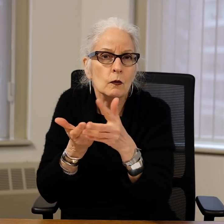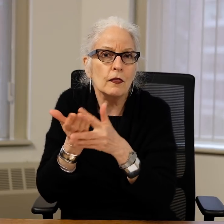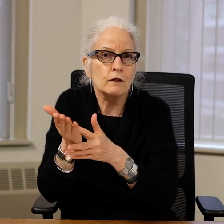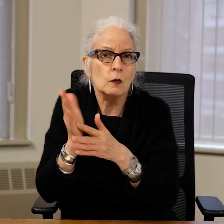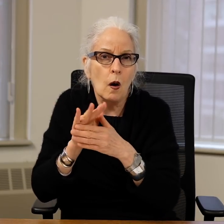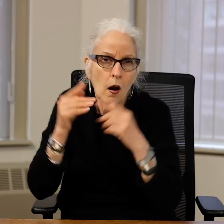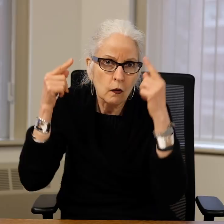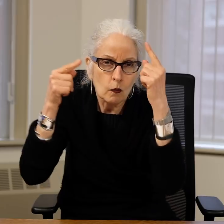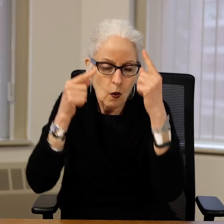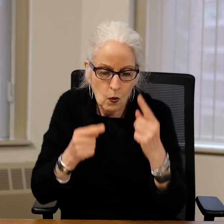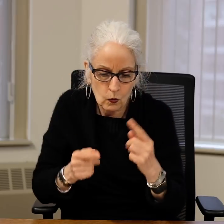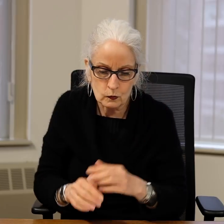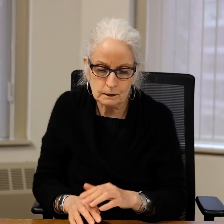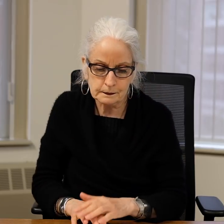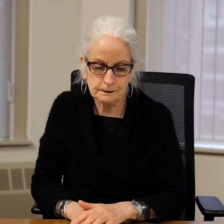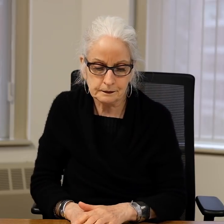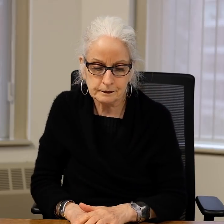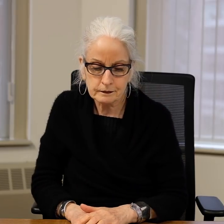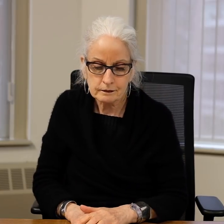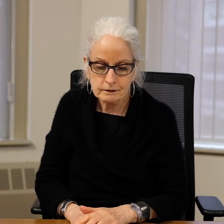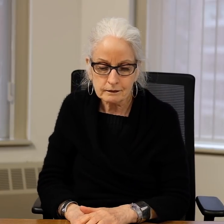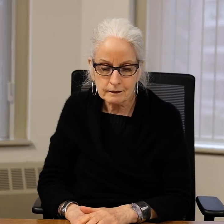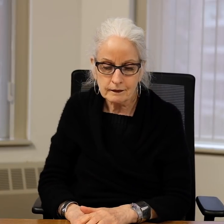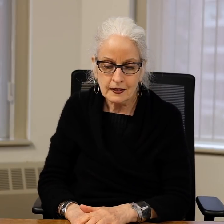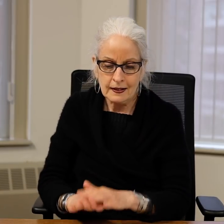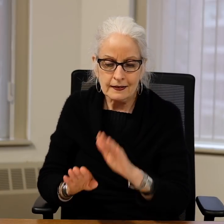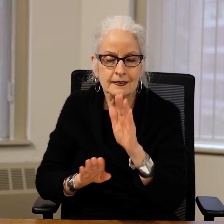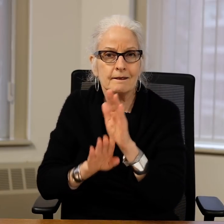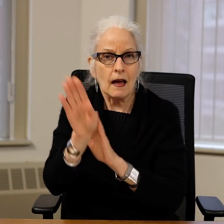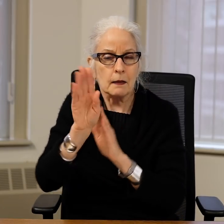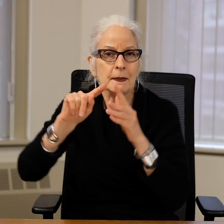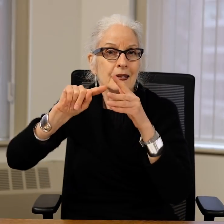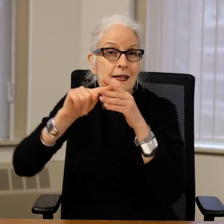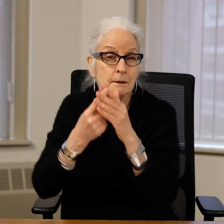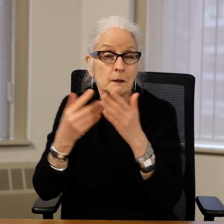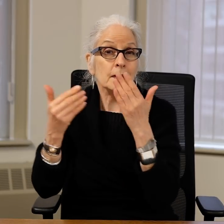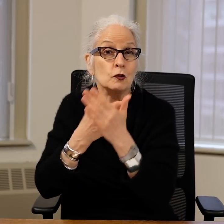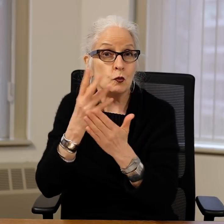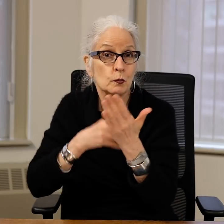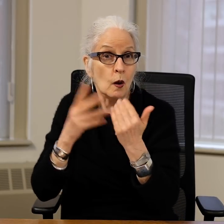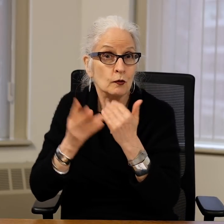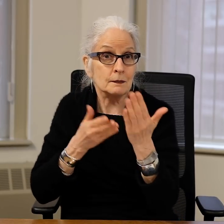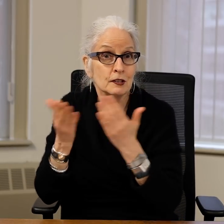and following through with the goals.